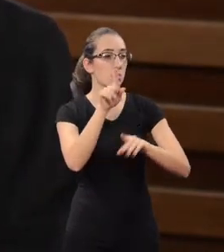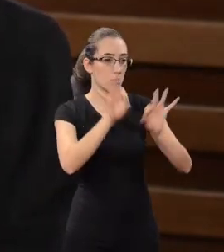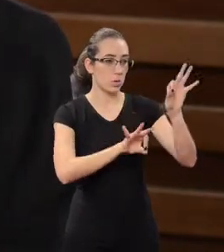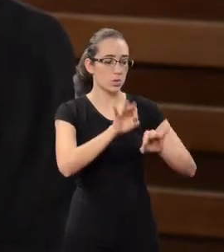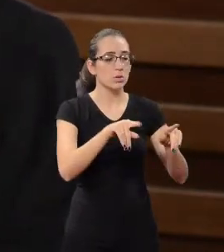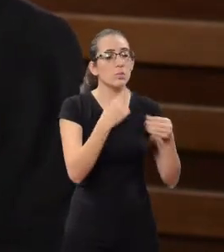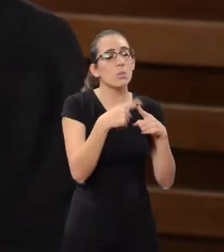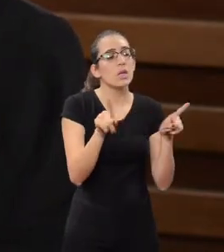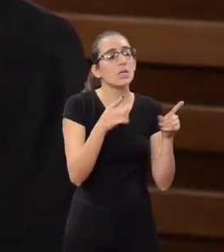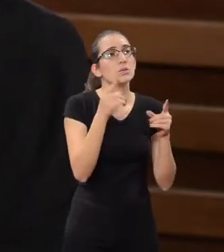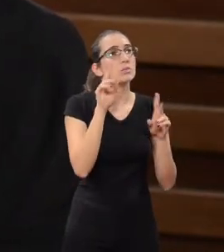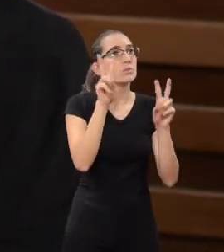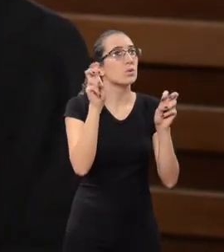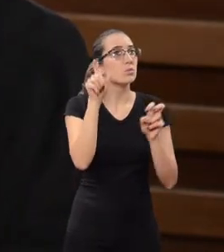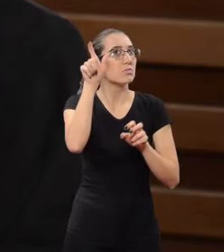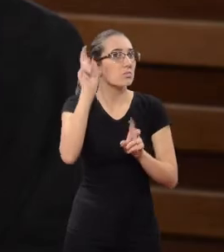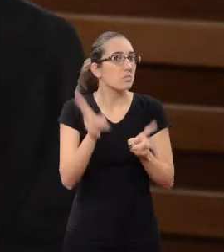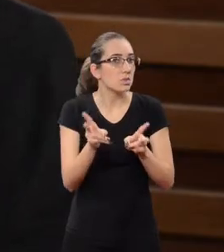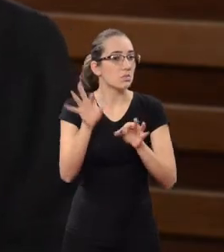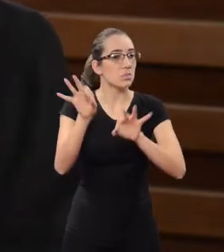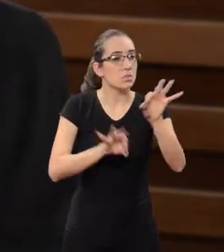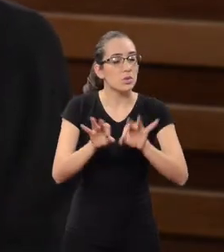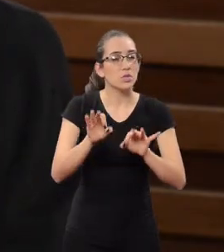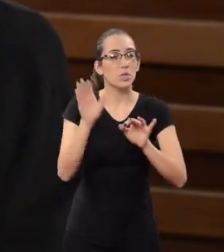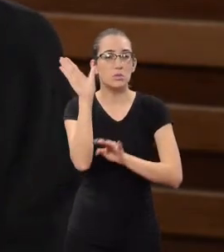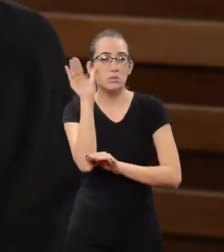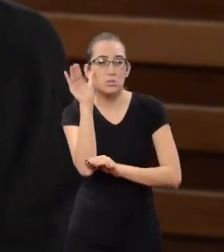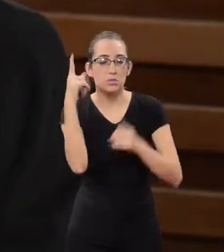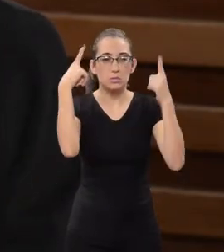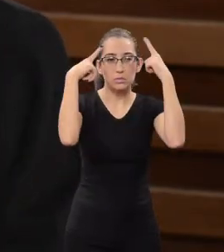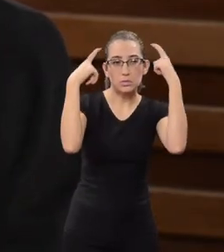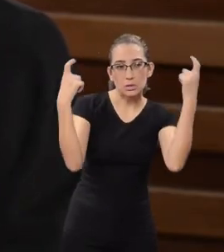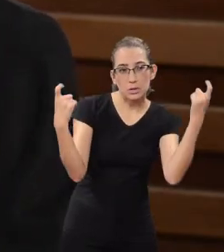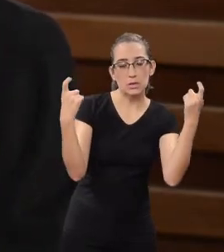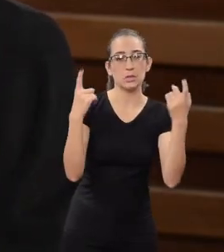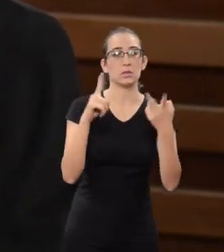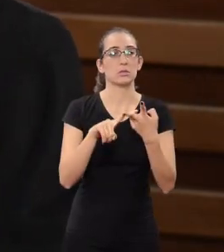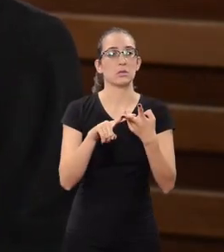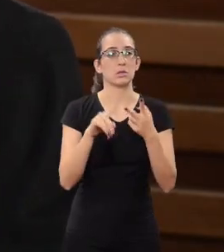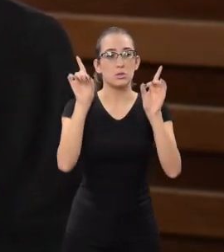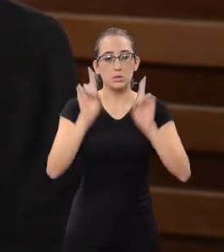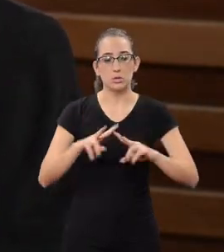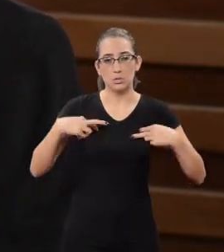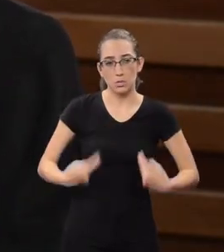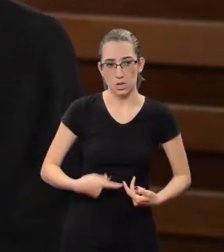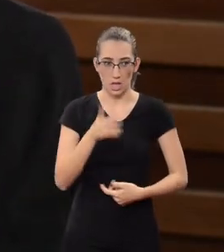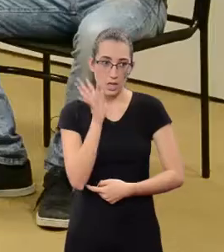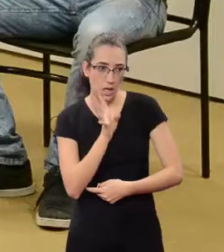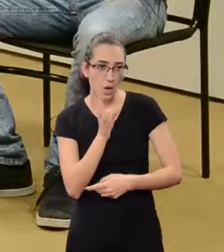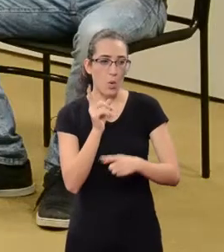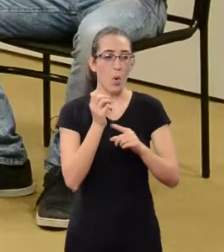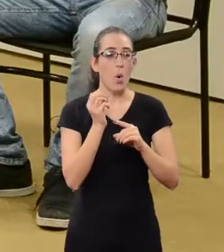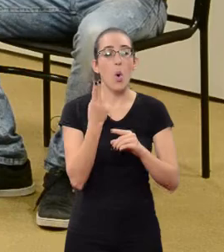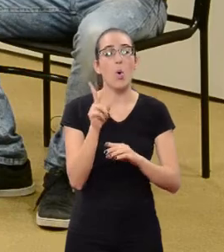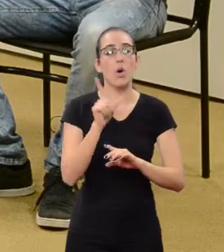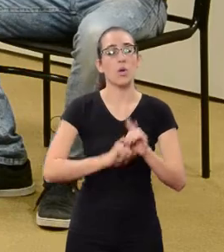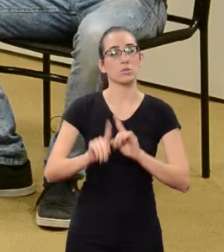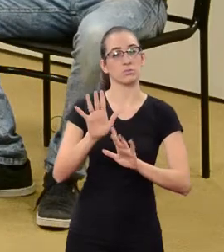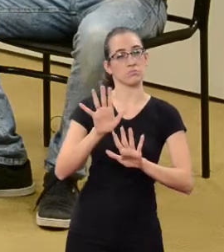What is the repercussion of the Observatory? Is it nice or people are distrustful?